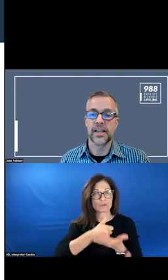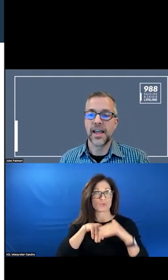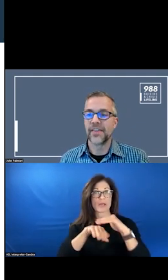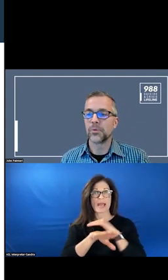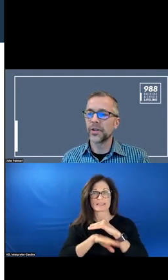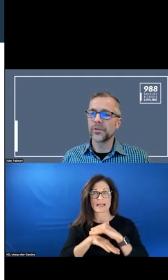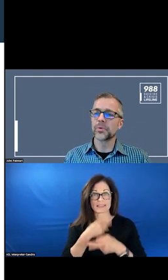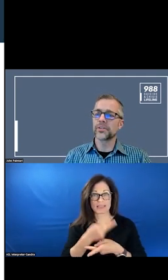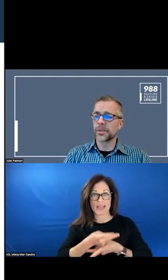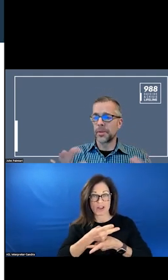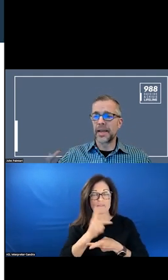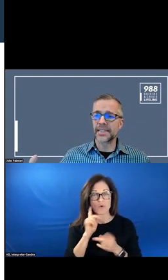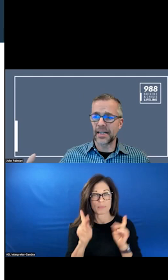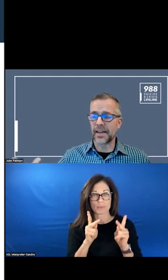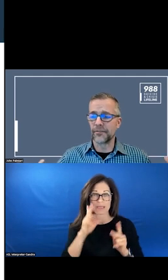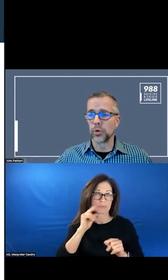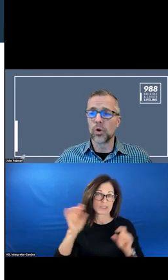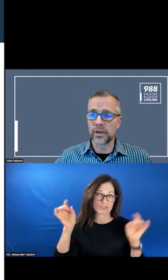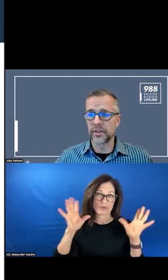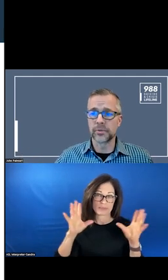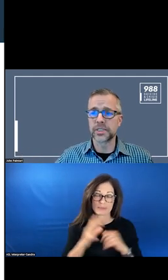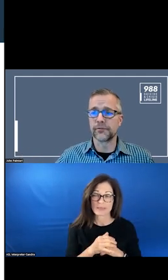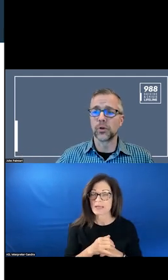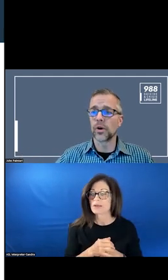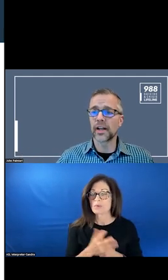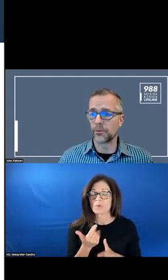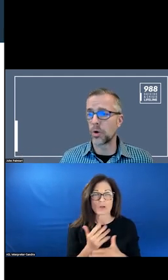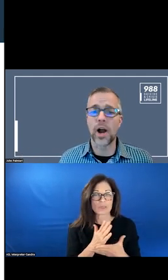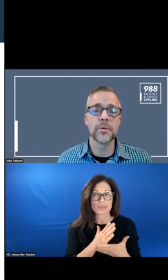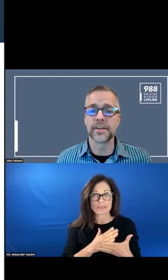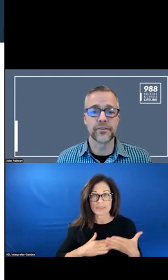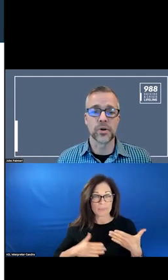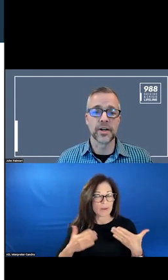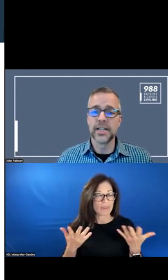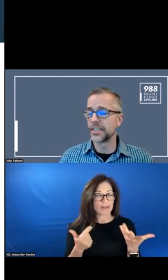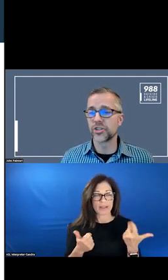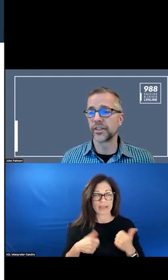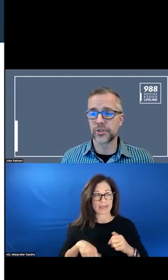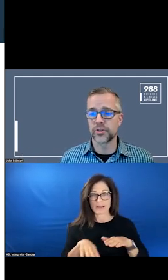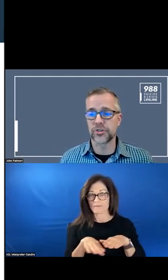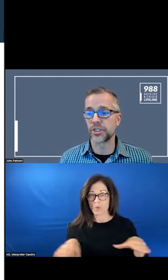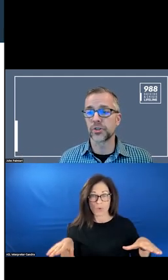AND WHAT ARE THE FLOOR REQUIREMENT FOR DIGITAL INFRASTRUCTURE FOR